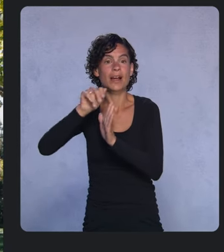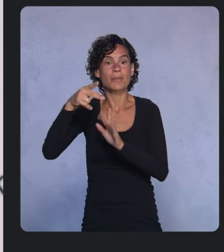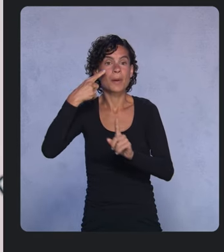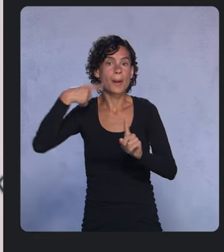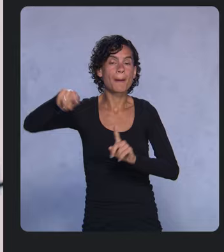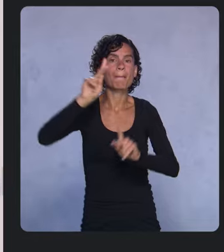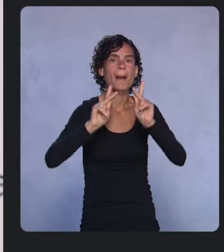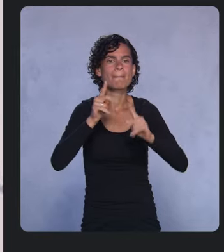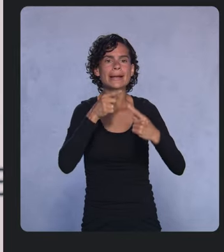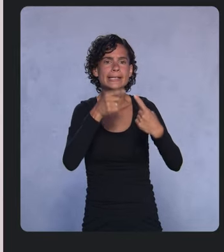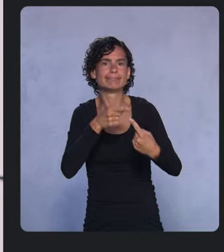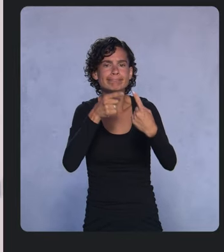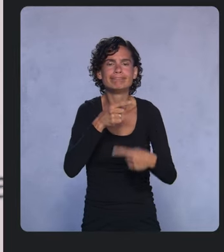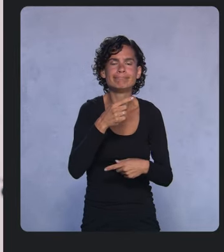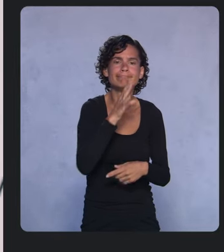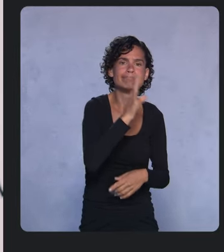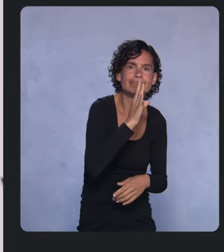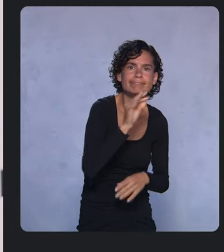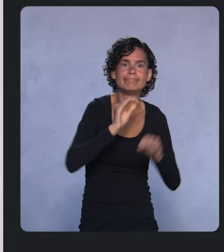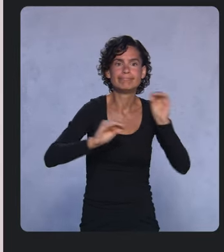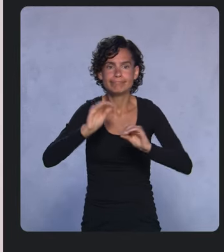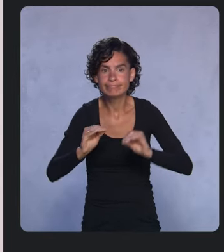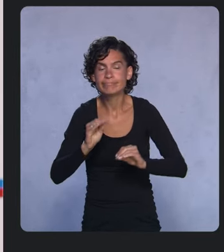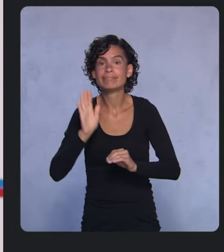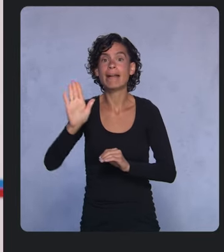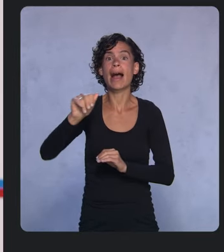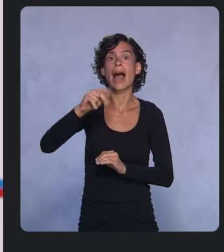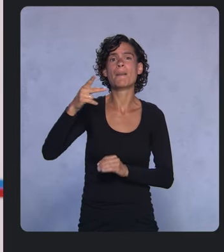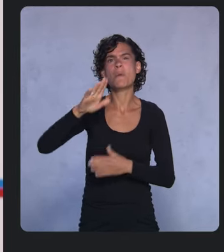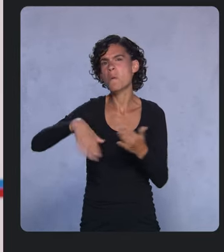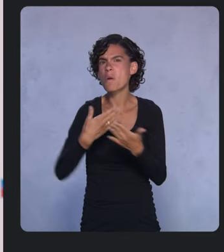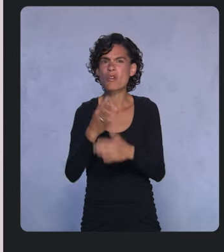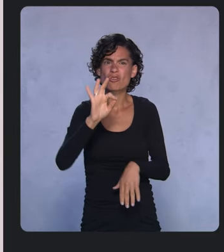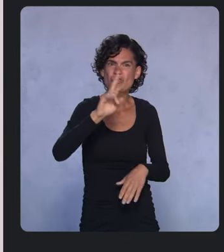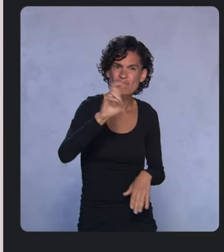All of his apps are free and open-source and helping people around the world.